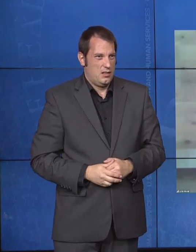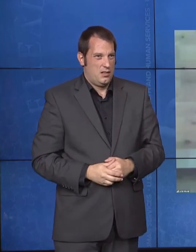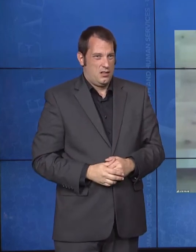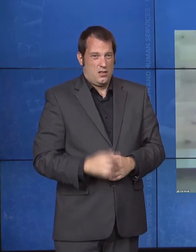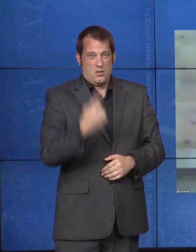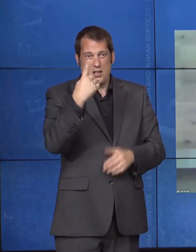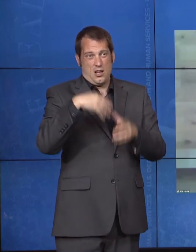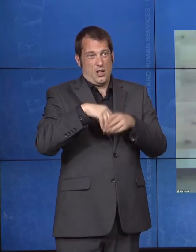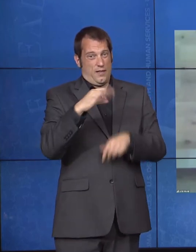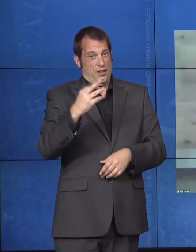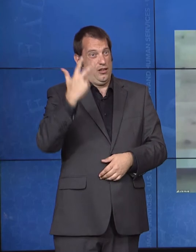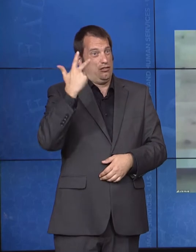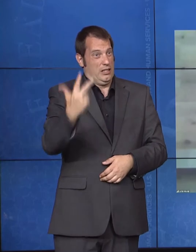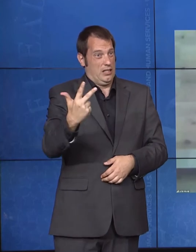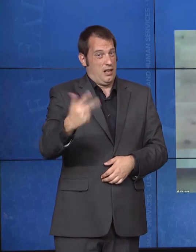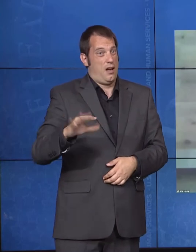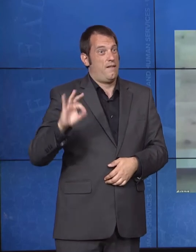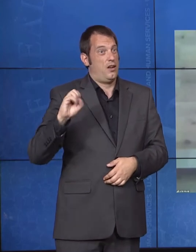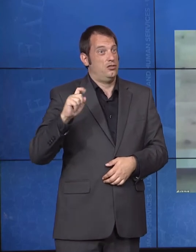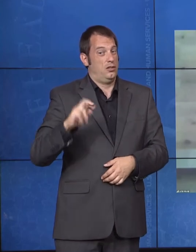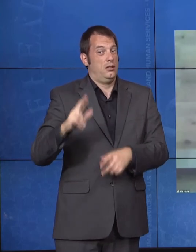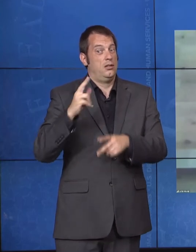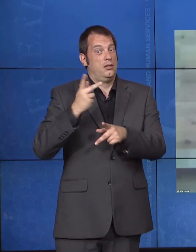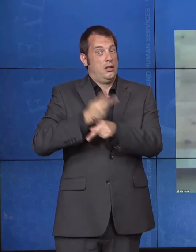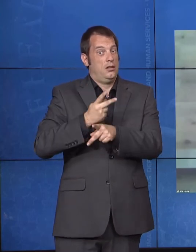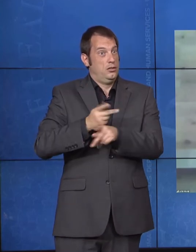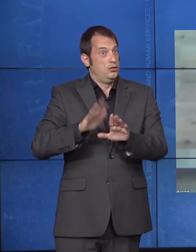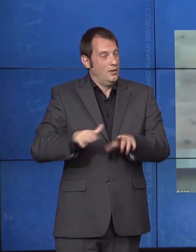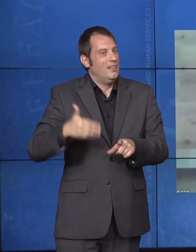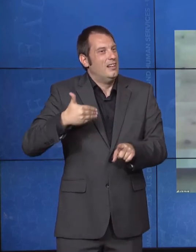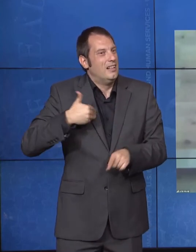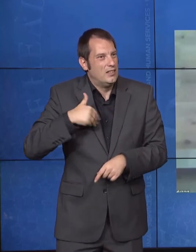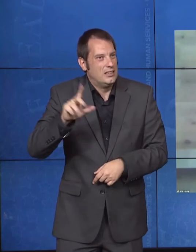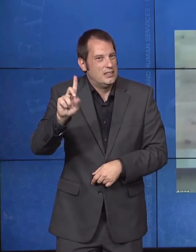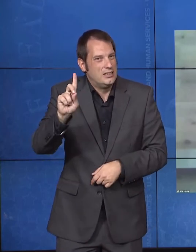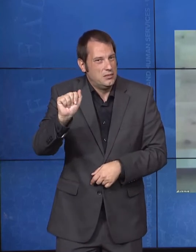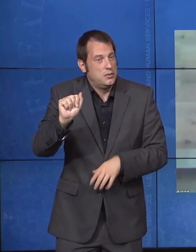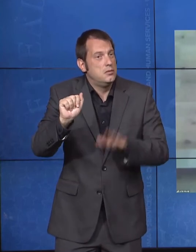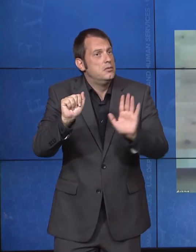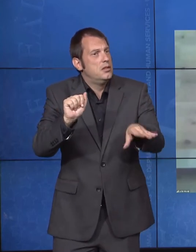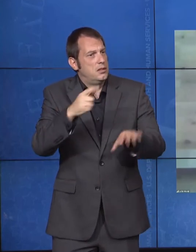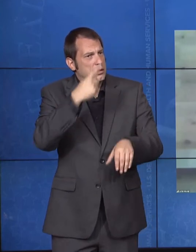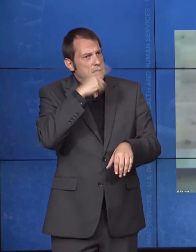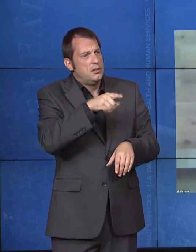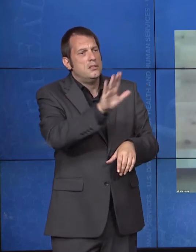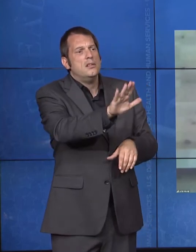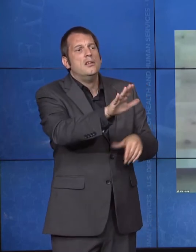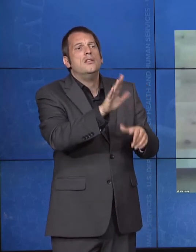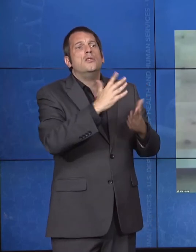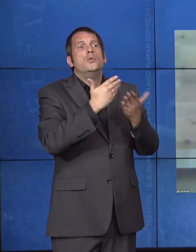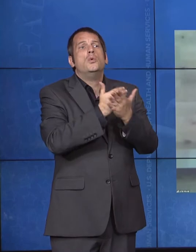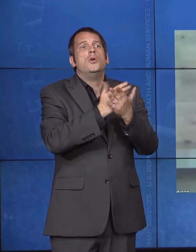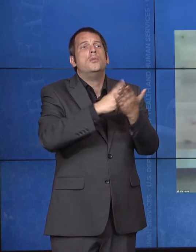issue. Can you tell us a little bit about this new initiative out of ACF over the last few months?